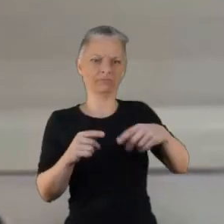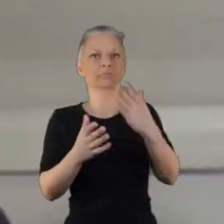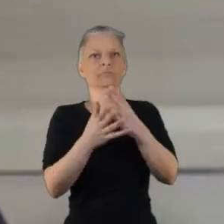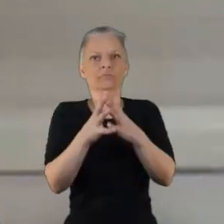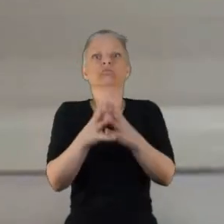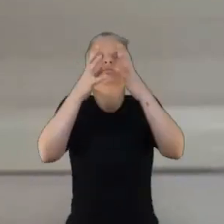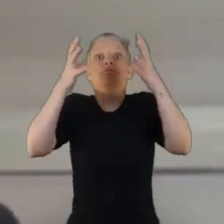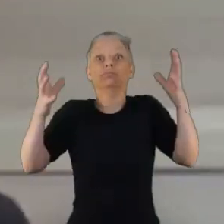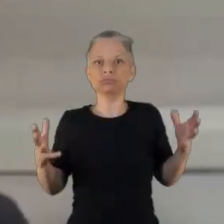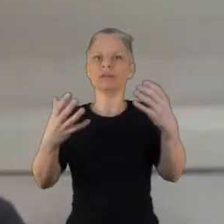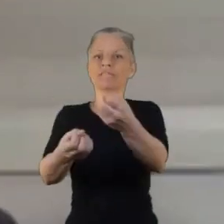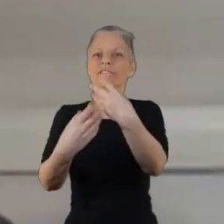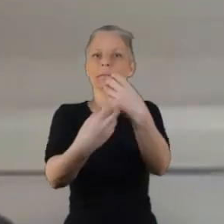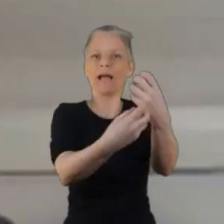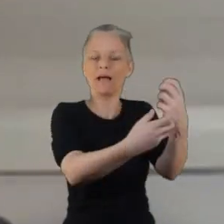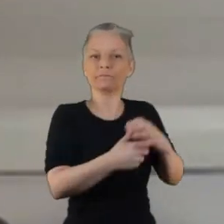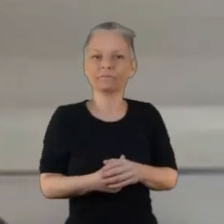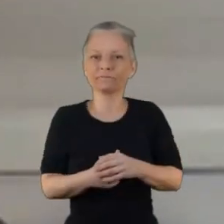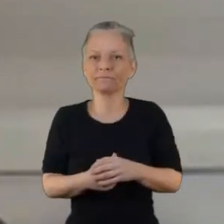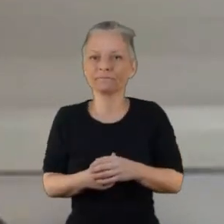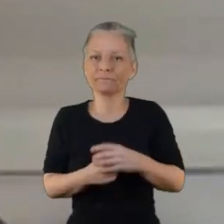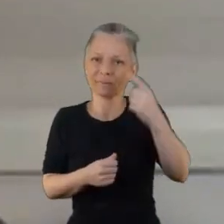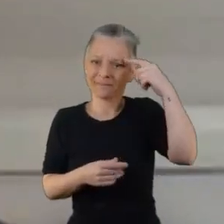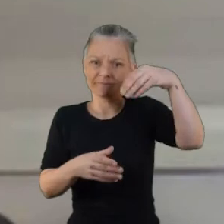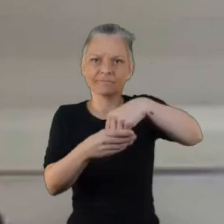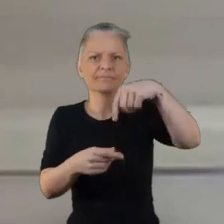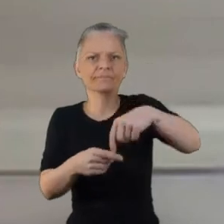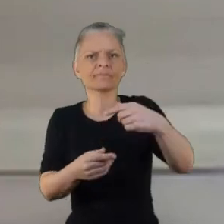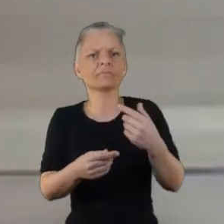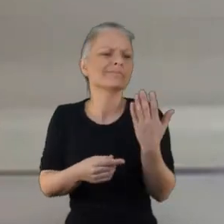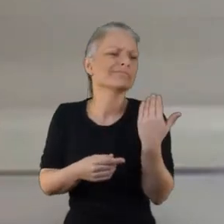have had you know different experiences of and it was really helpful for us to have that